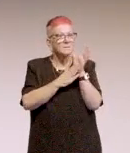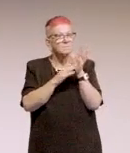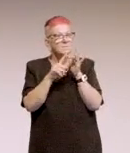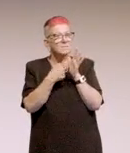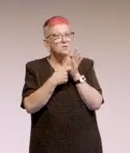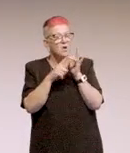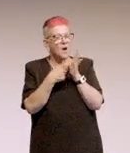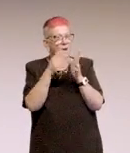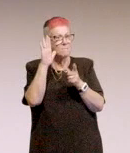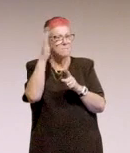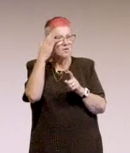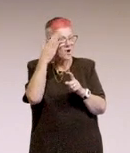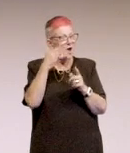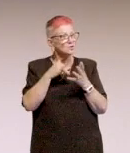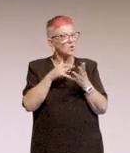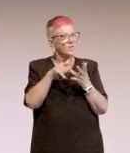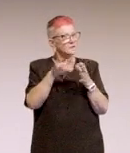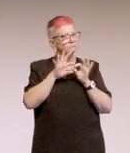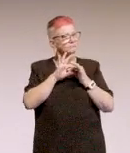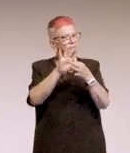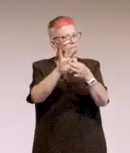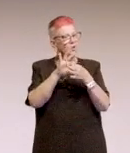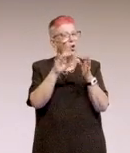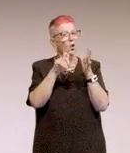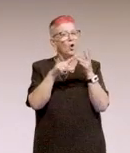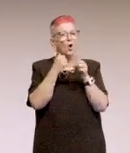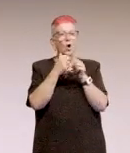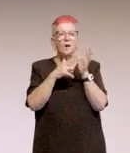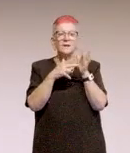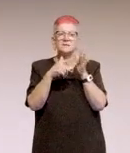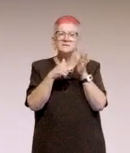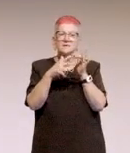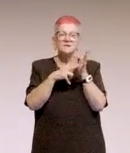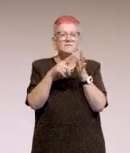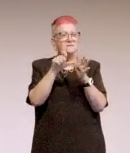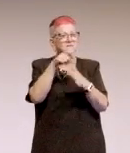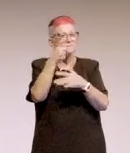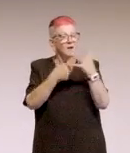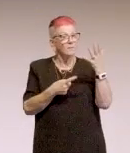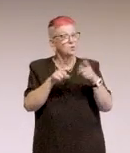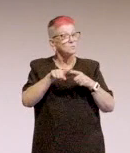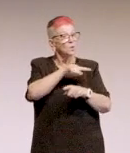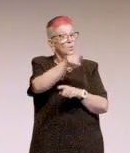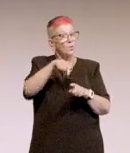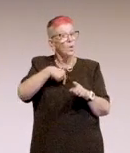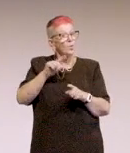And so this relates to cognitive disabilities in that, a lot of our, a lot of things we do are motor memory.